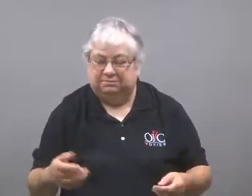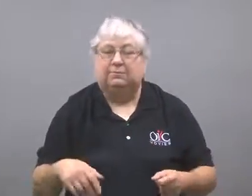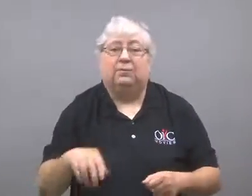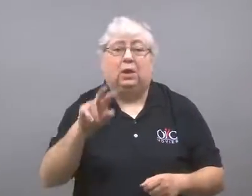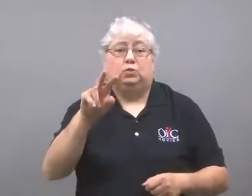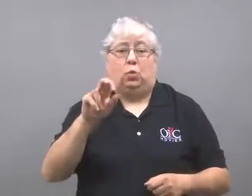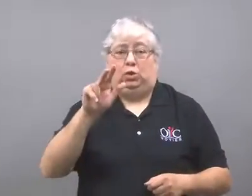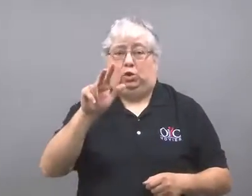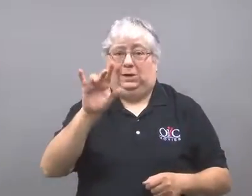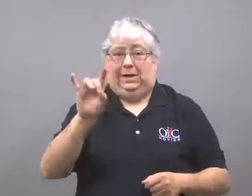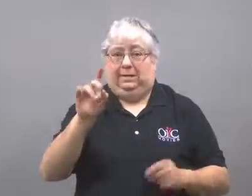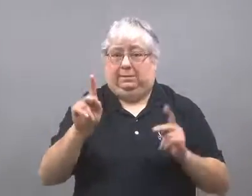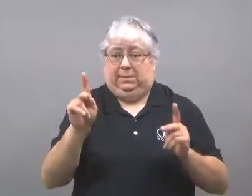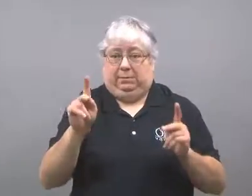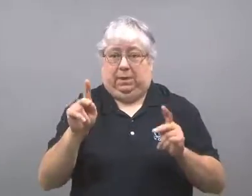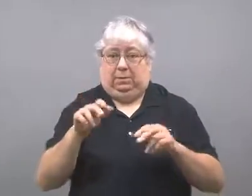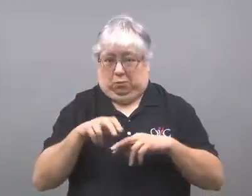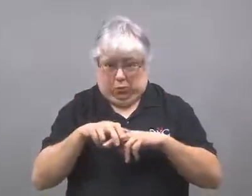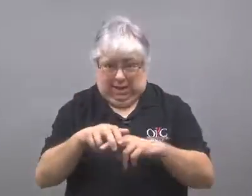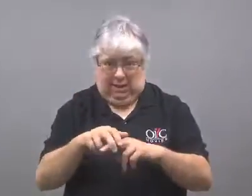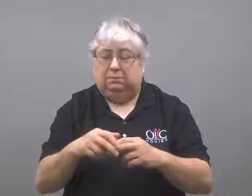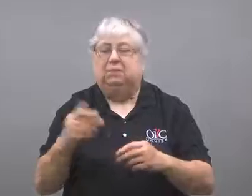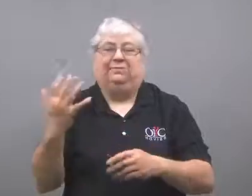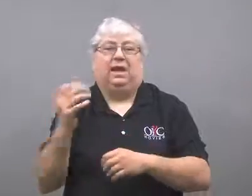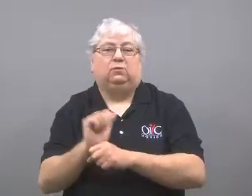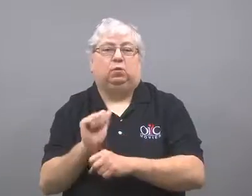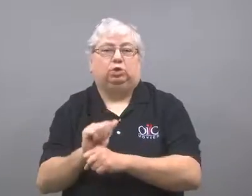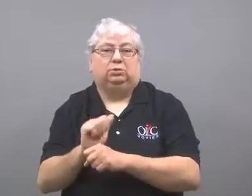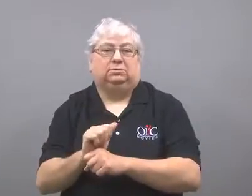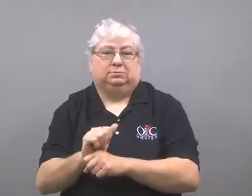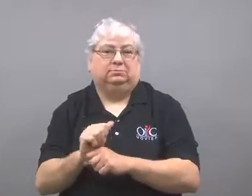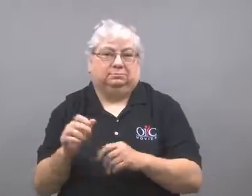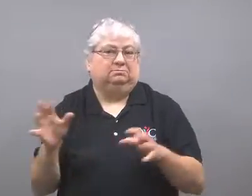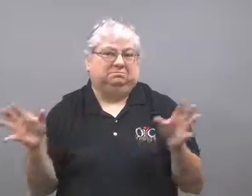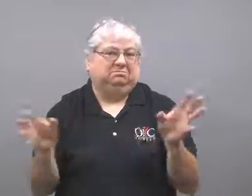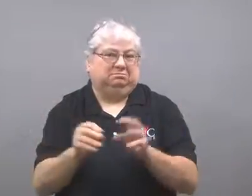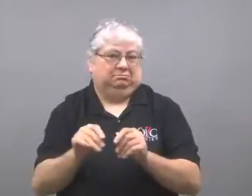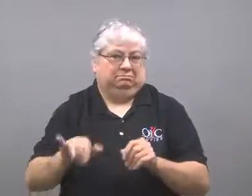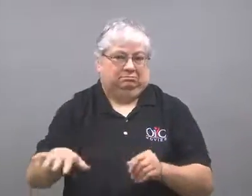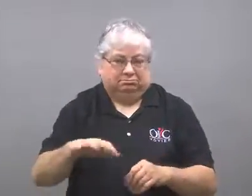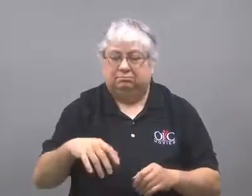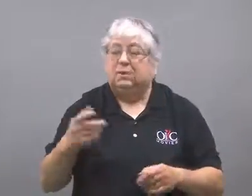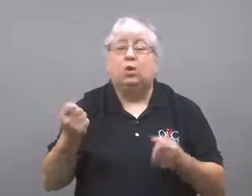There were 238 passengers and five crew members on it that day.